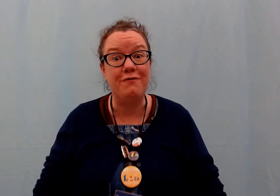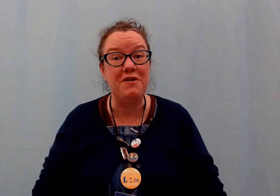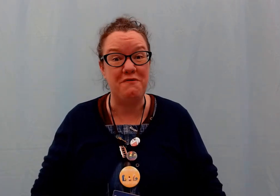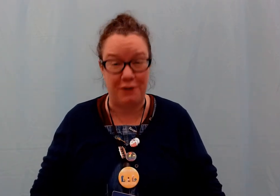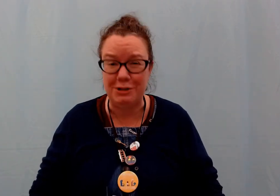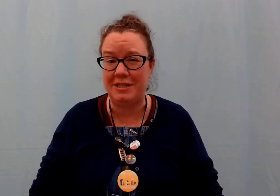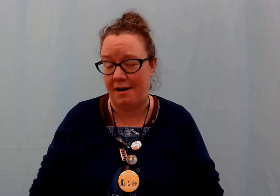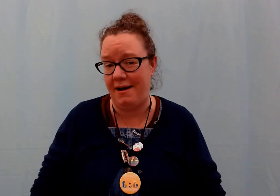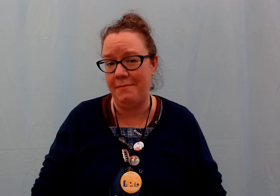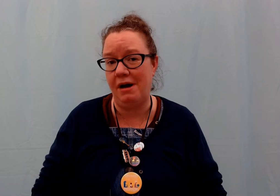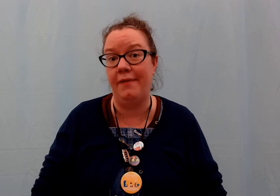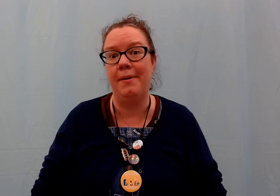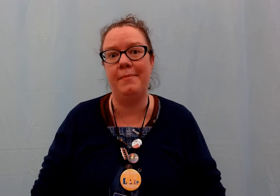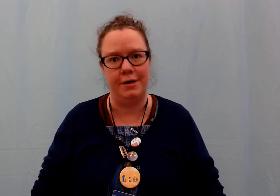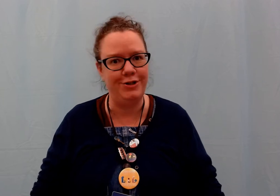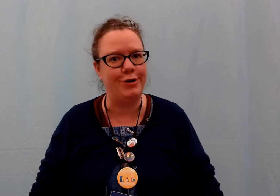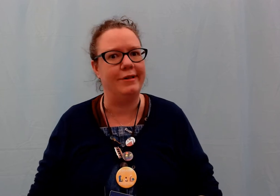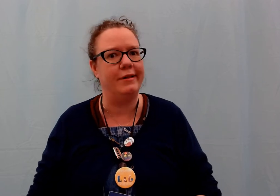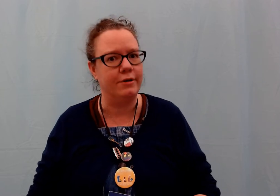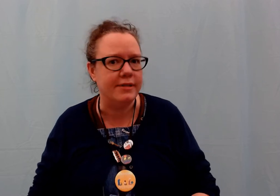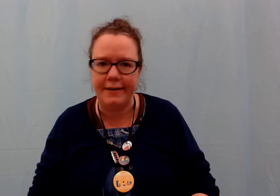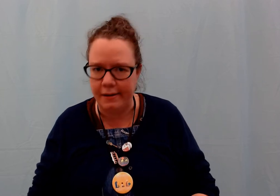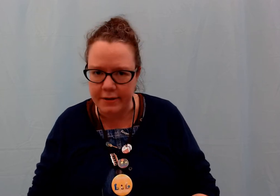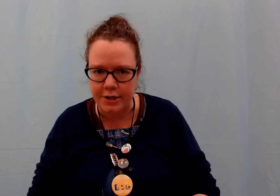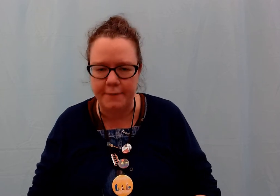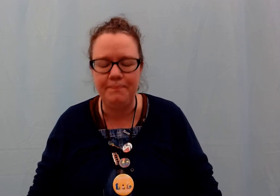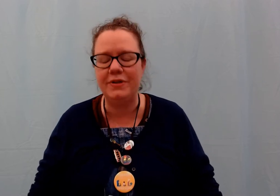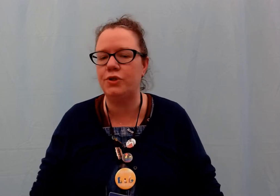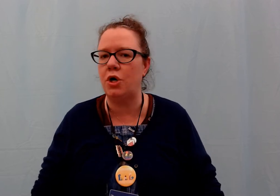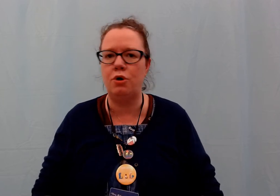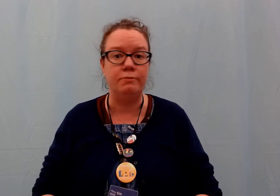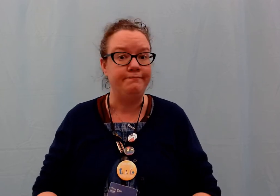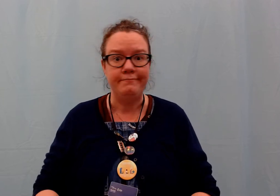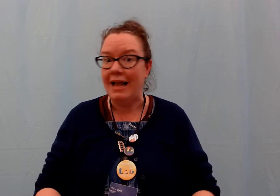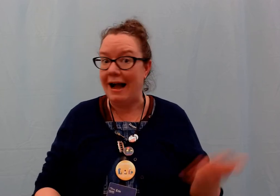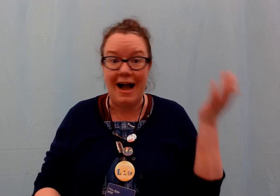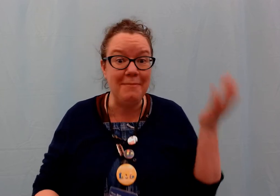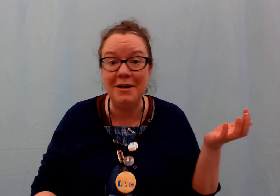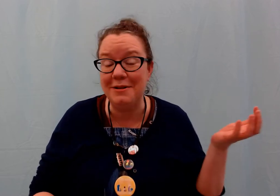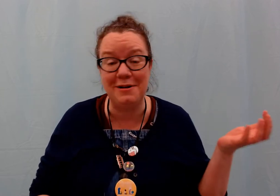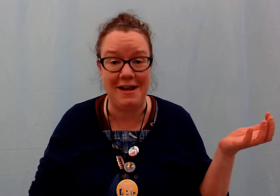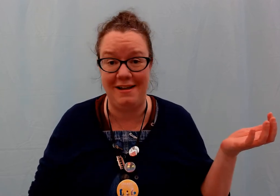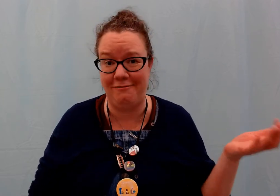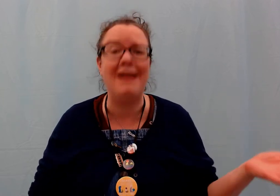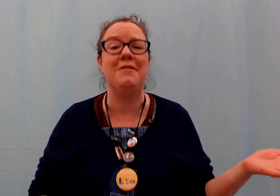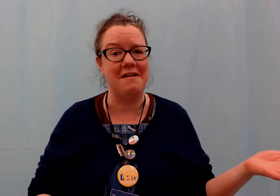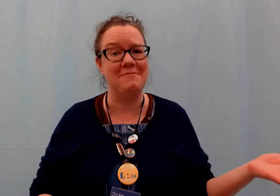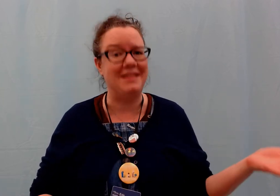it for the first time on the March early literacy calendar so I'm gonna learn it right along with